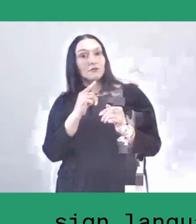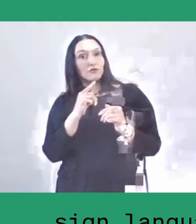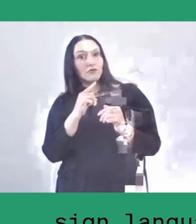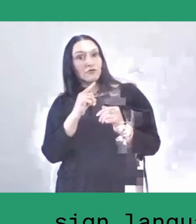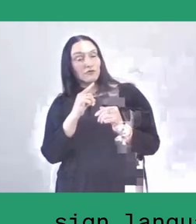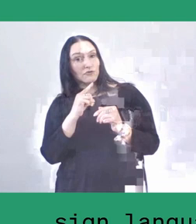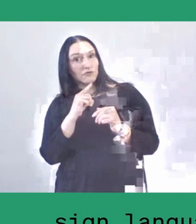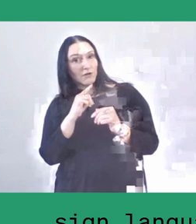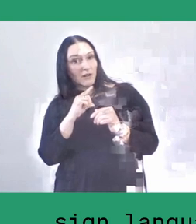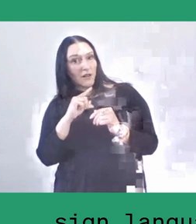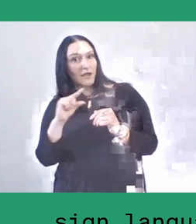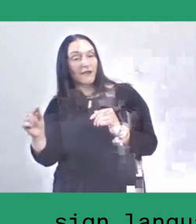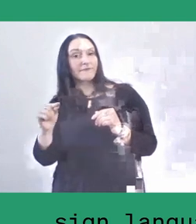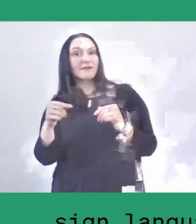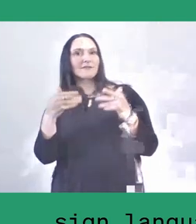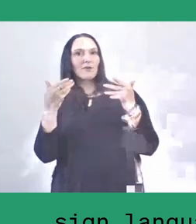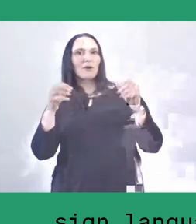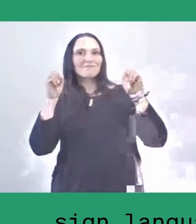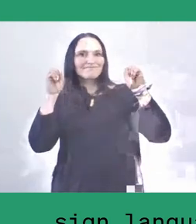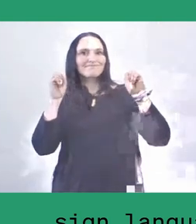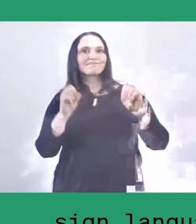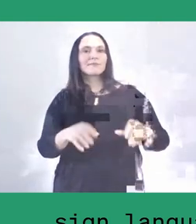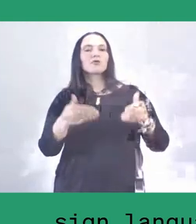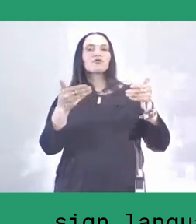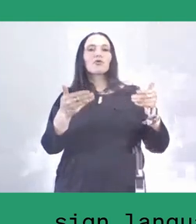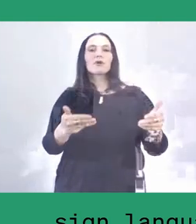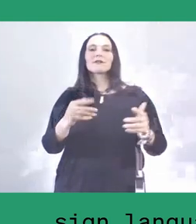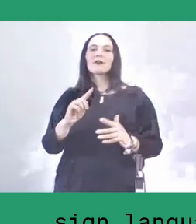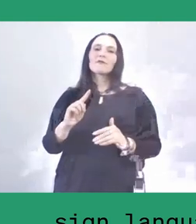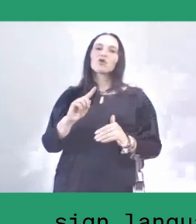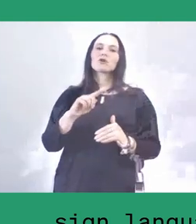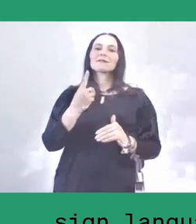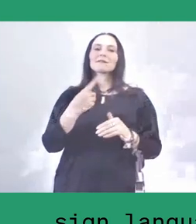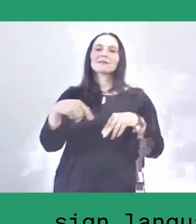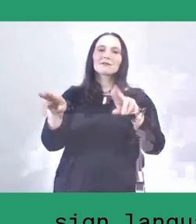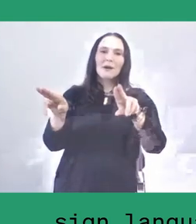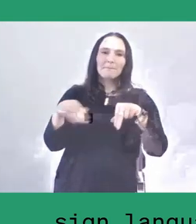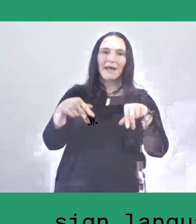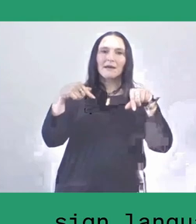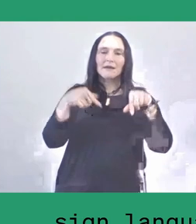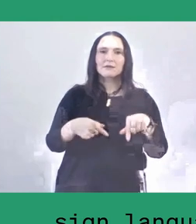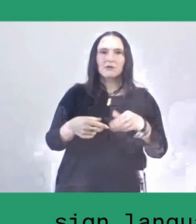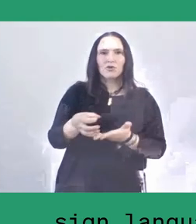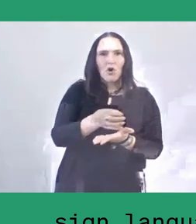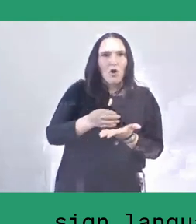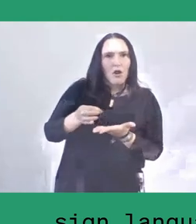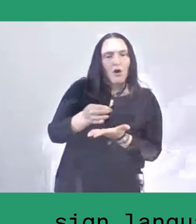It's also to reverse the idea of the Green Revolution to come back to the local values that we have.